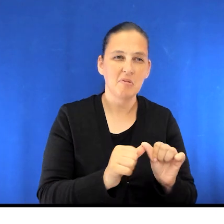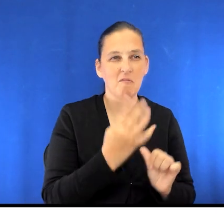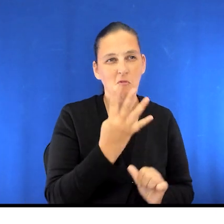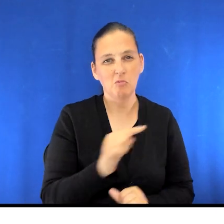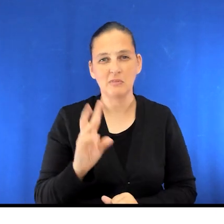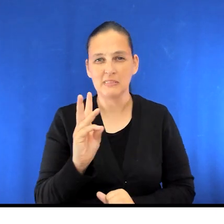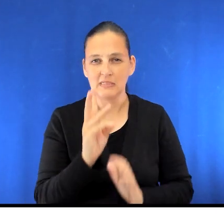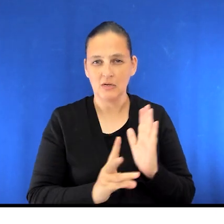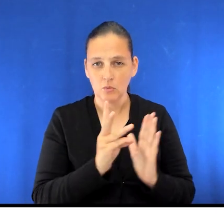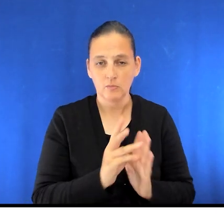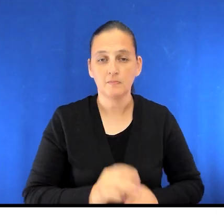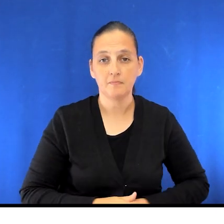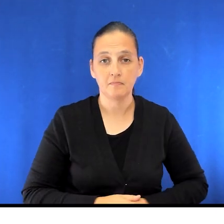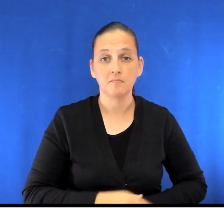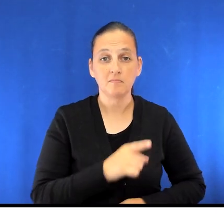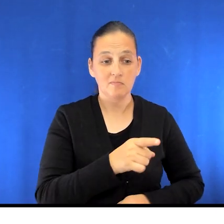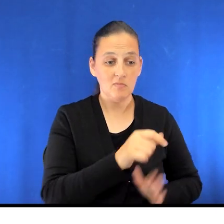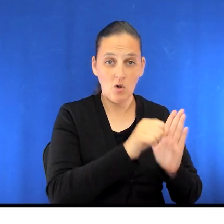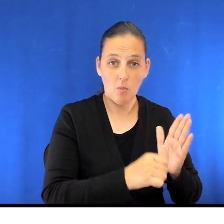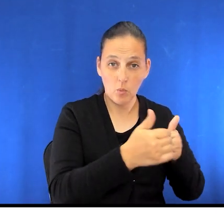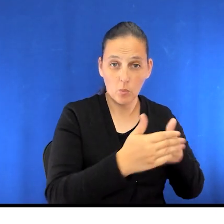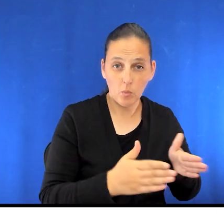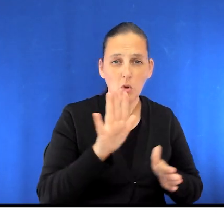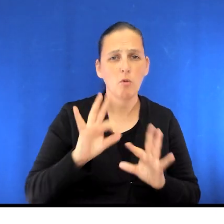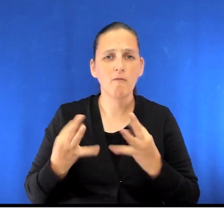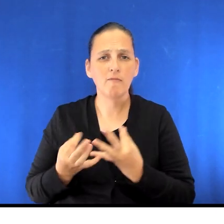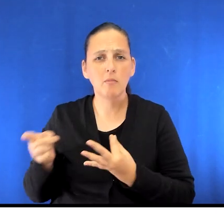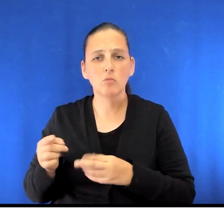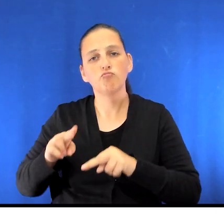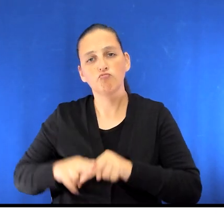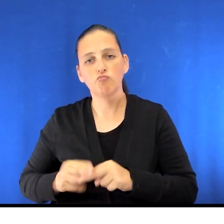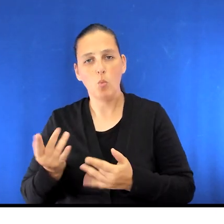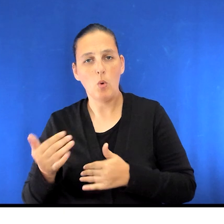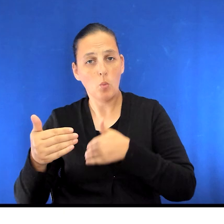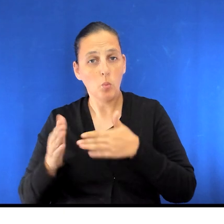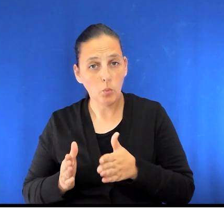Once you're in the operating room, your loved ones may choose to wait at the hospital in the surgical family waiting room